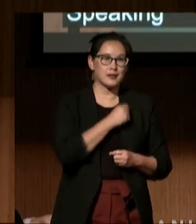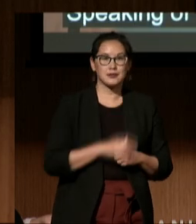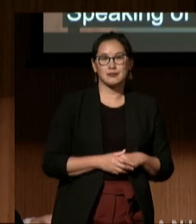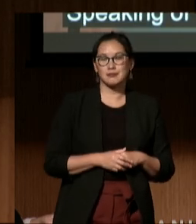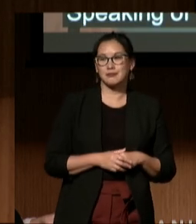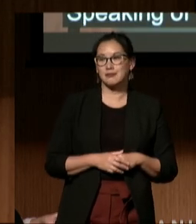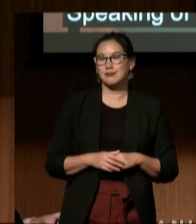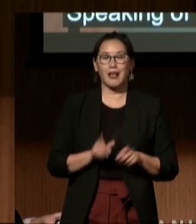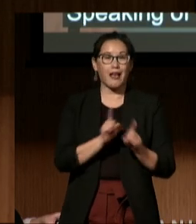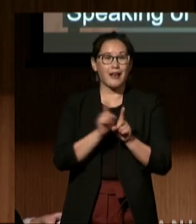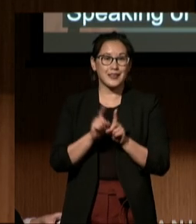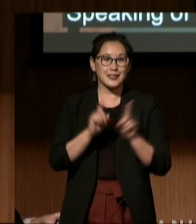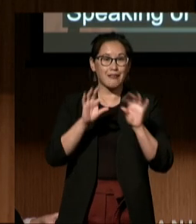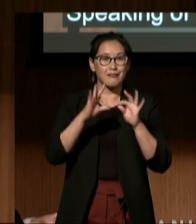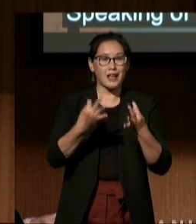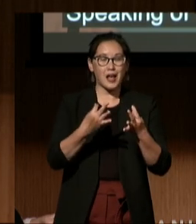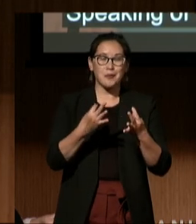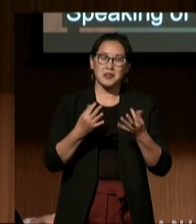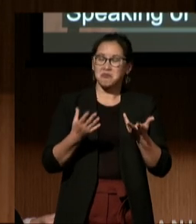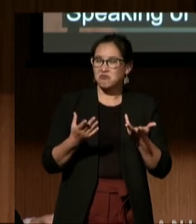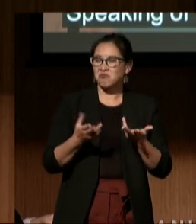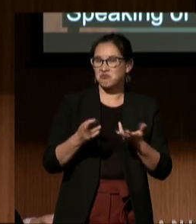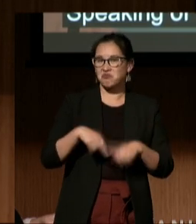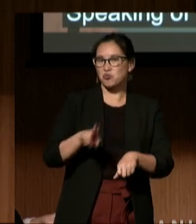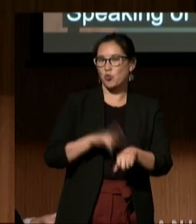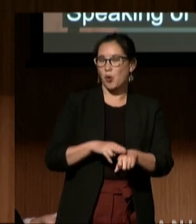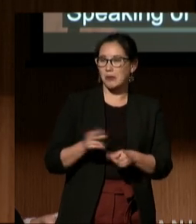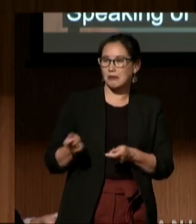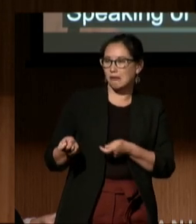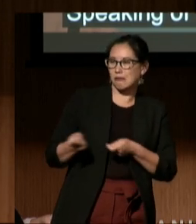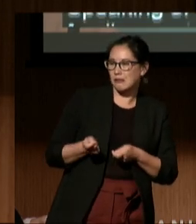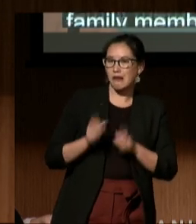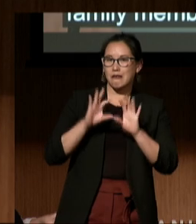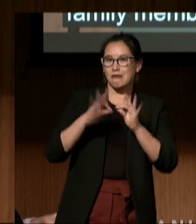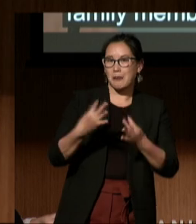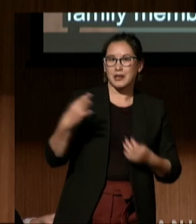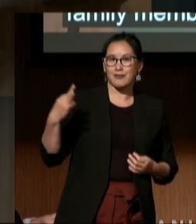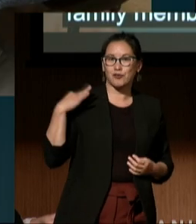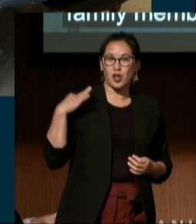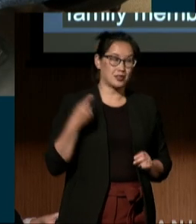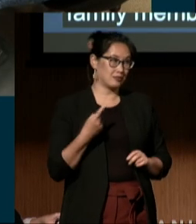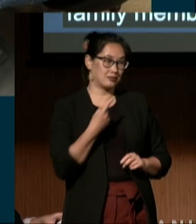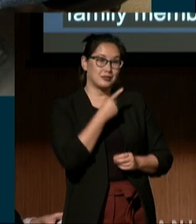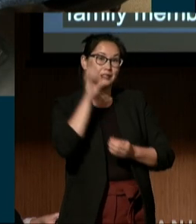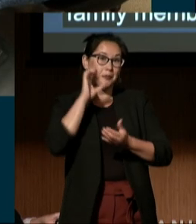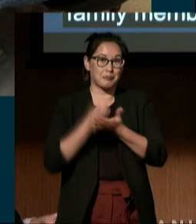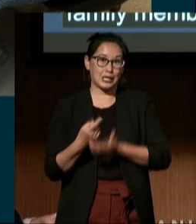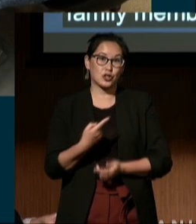to enlist our family members to volunteer. Up on the screen are pictures of our kids,